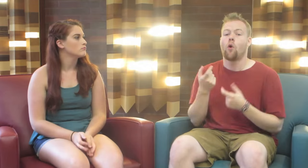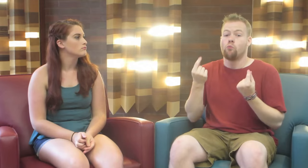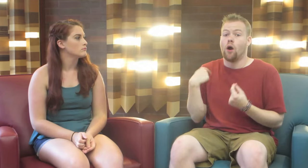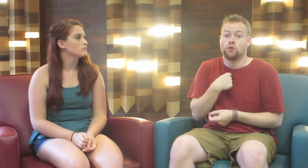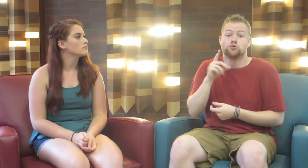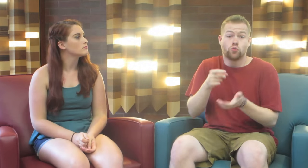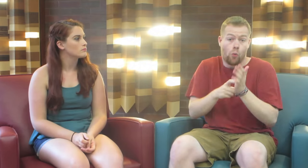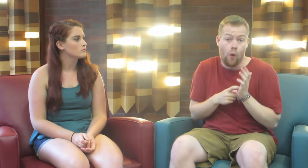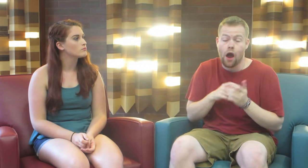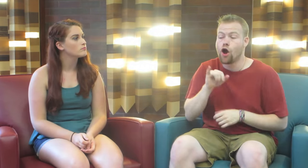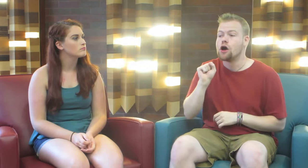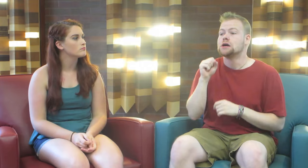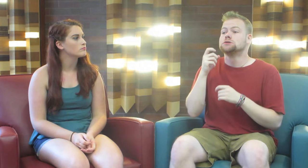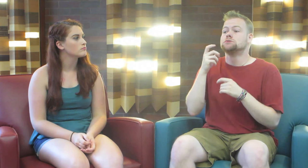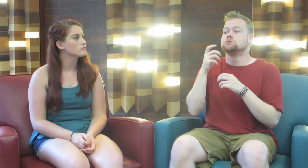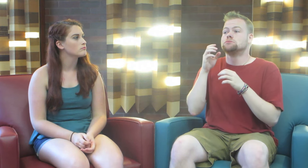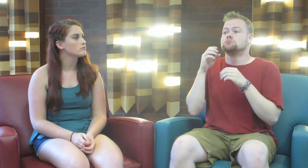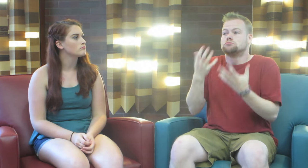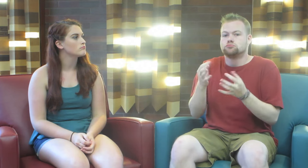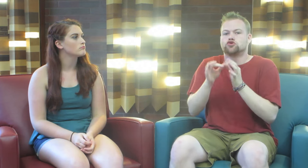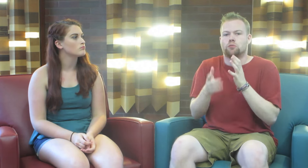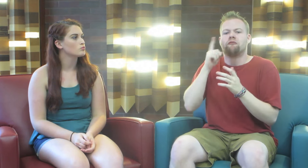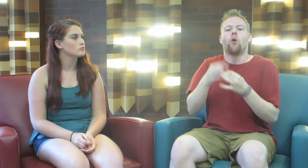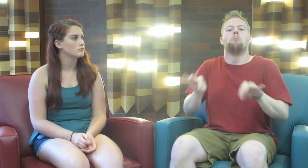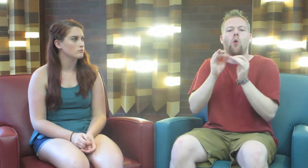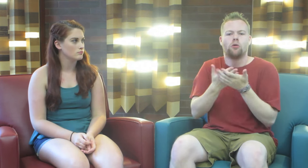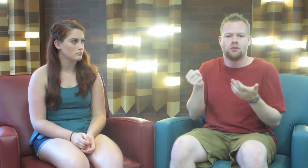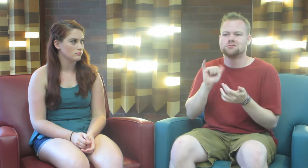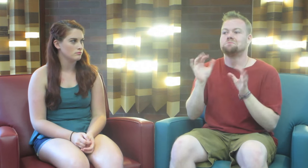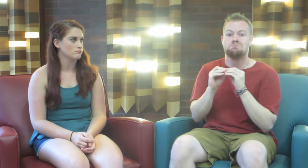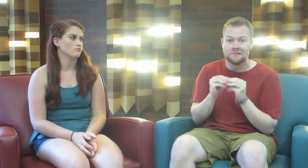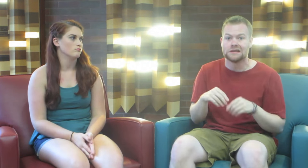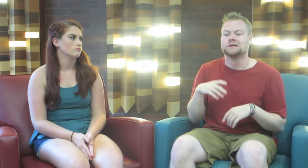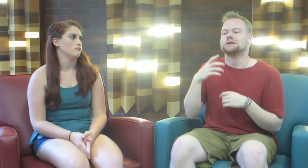R: What we DO require is providing interpreters for important things like meetings,